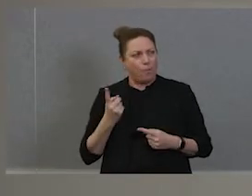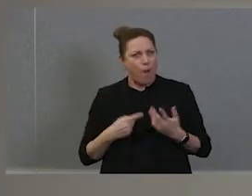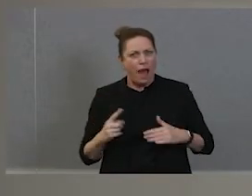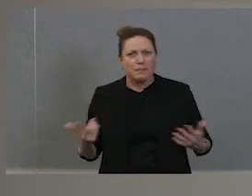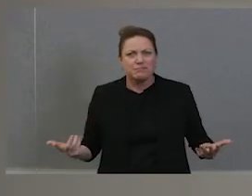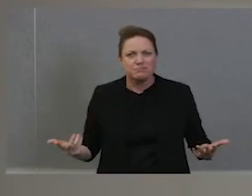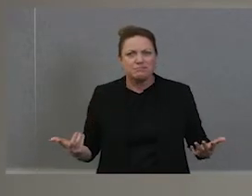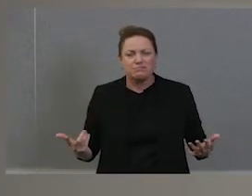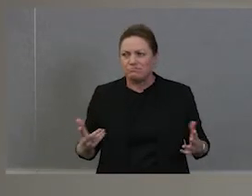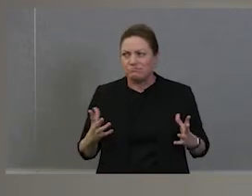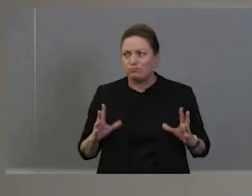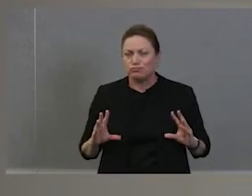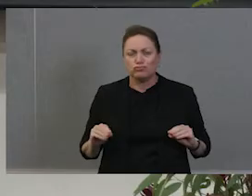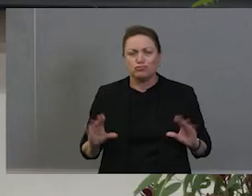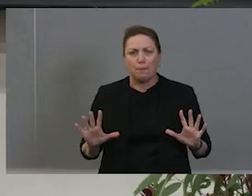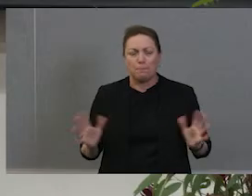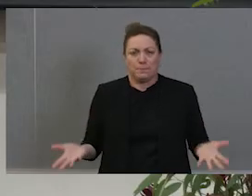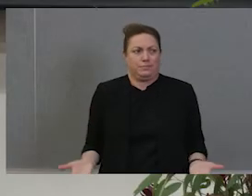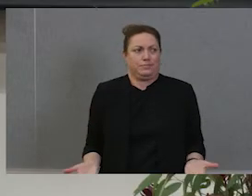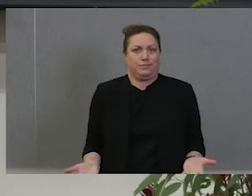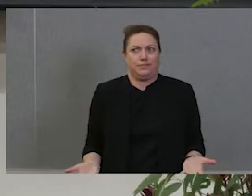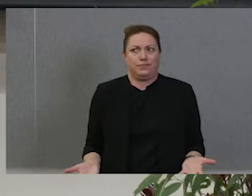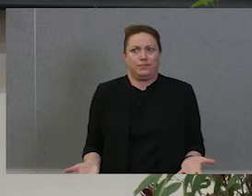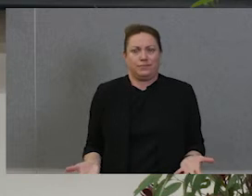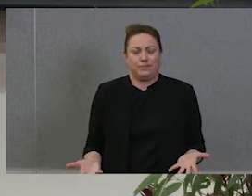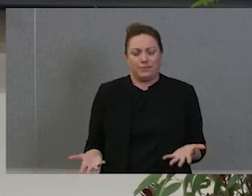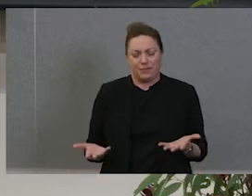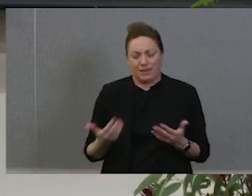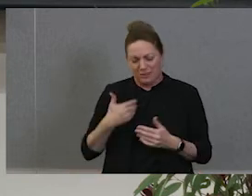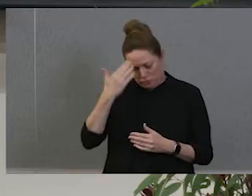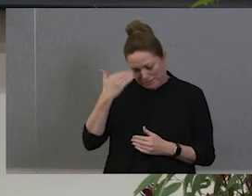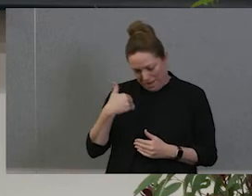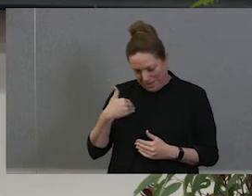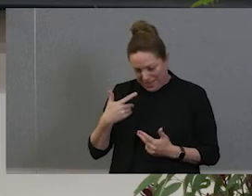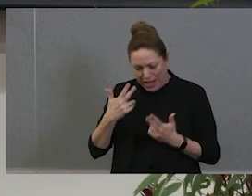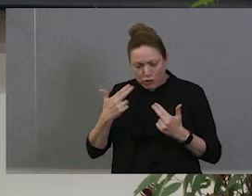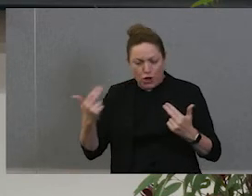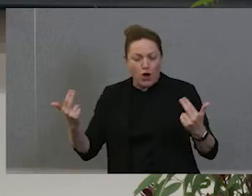that's gone. It reminds me of the that song where of all